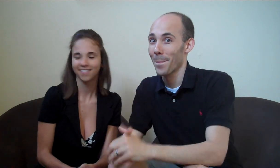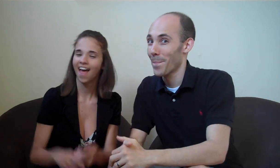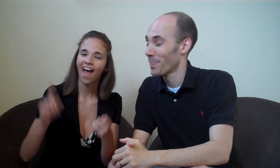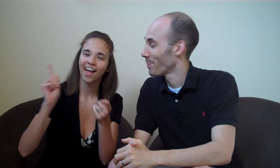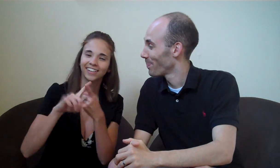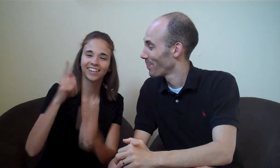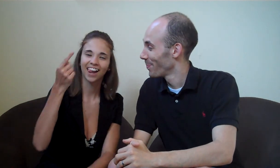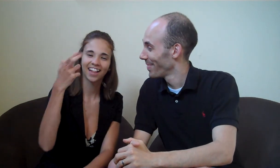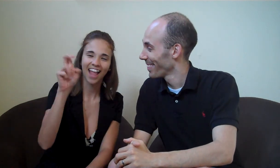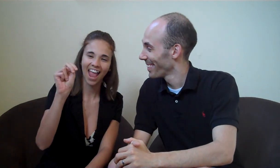Until then!